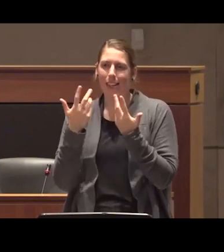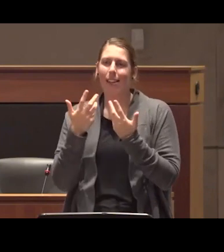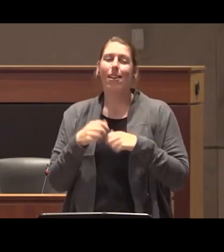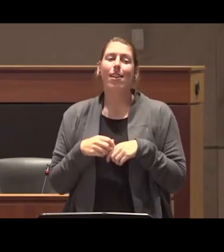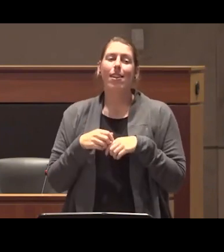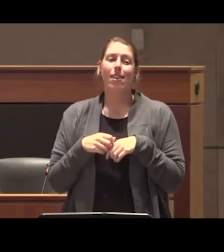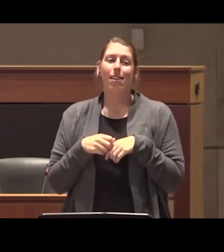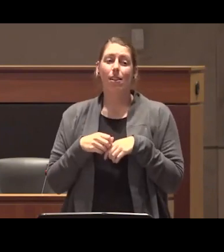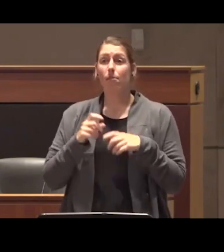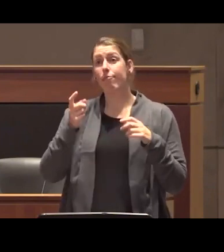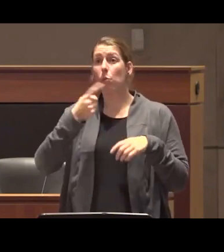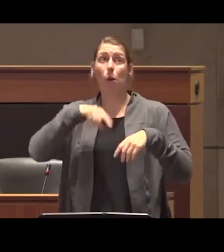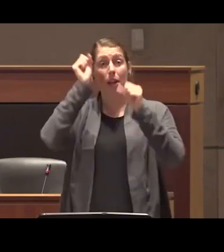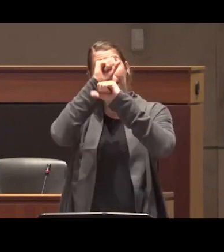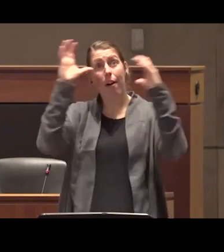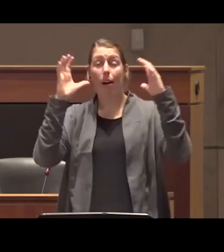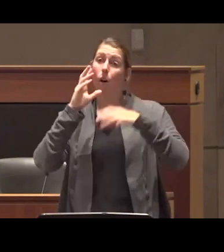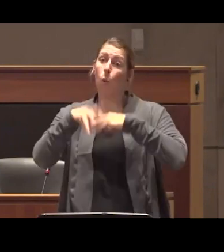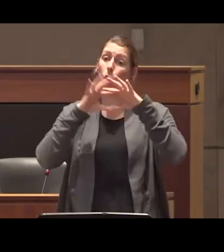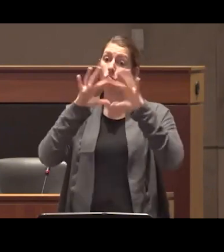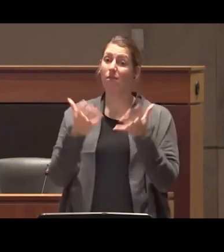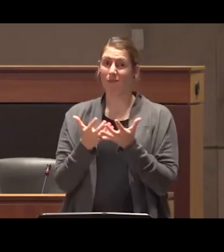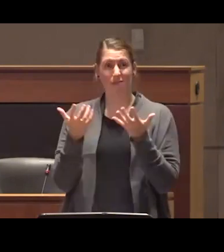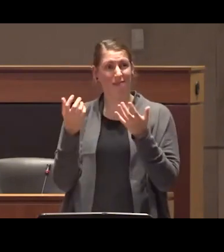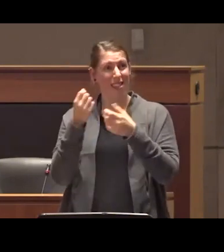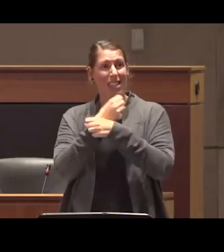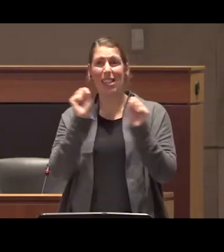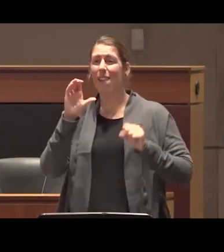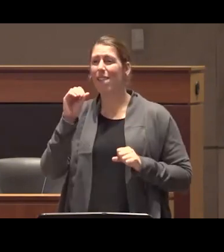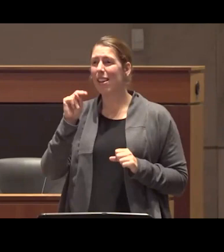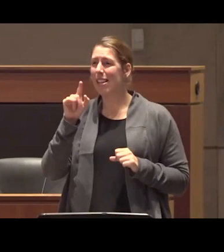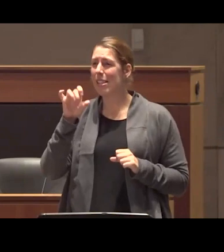we want to see a world where there's you know a safe consumption site on every corner and everyone